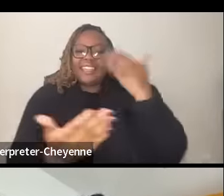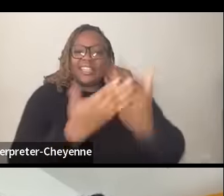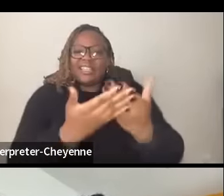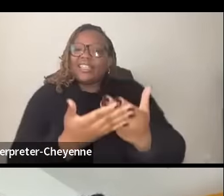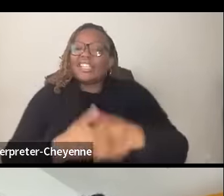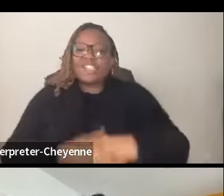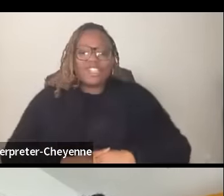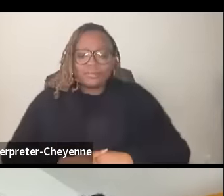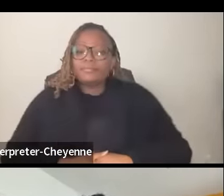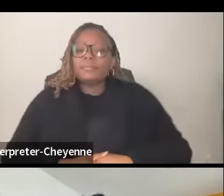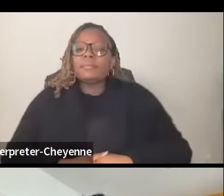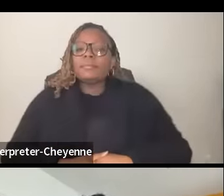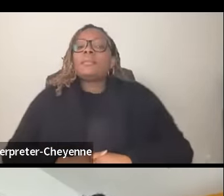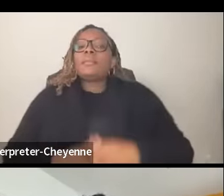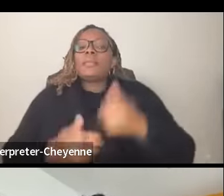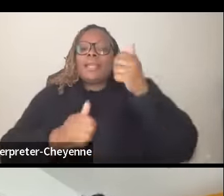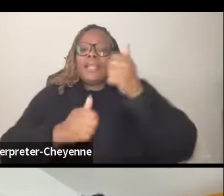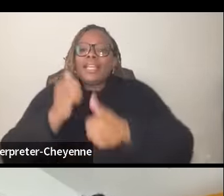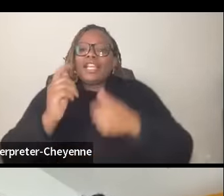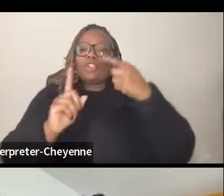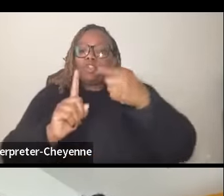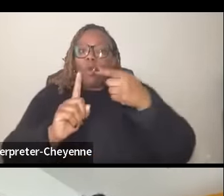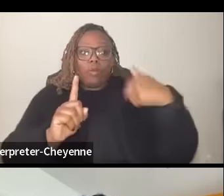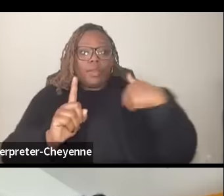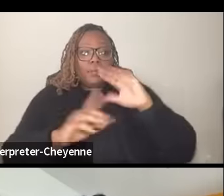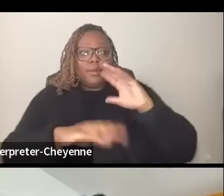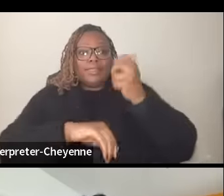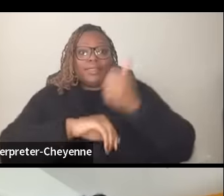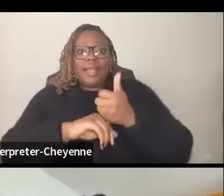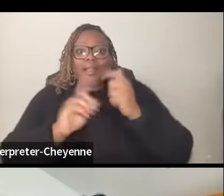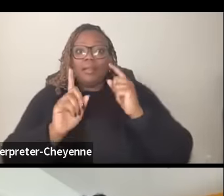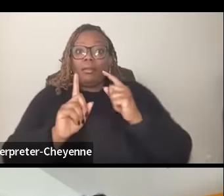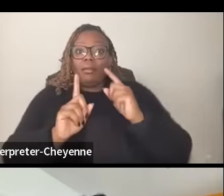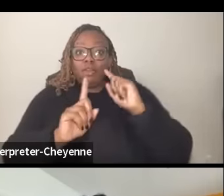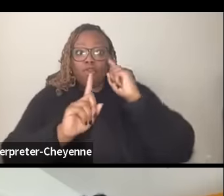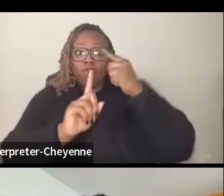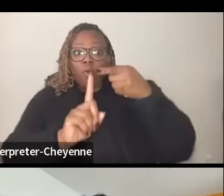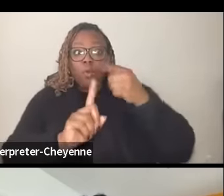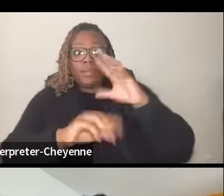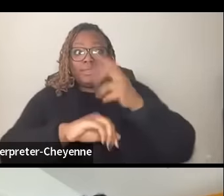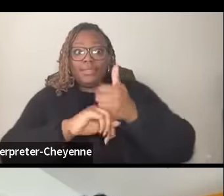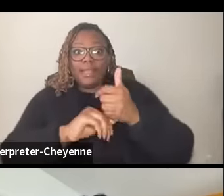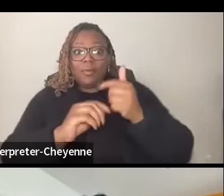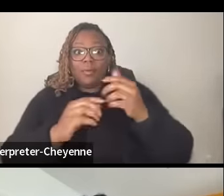uh every goal post that we set is going to be moved even we you know we talk about ending the